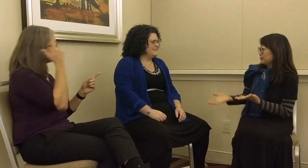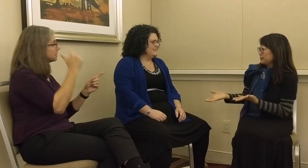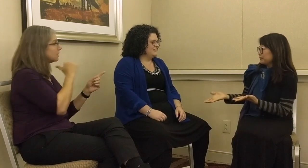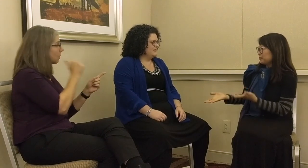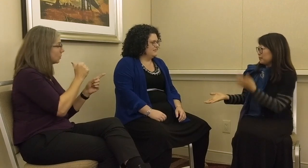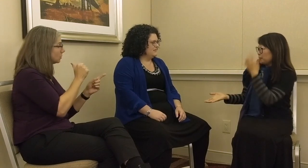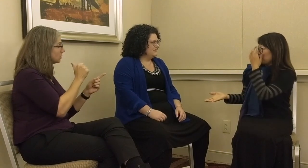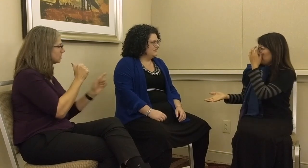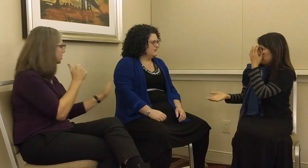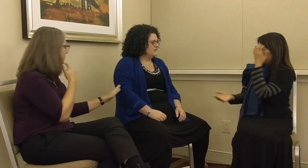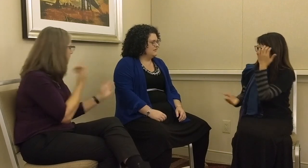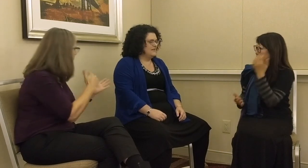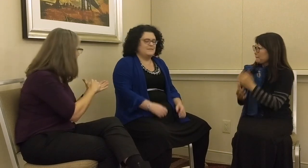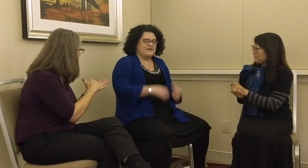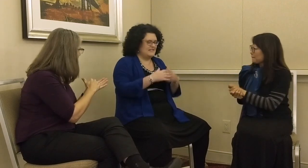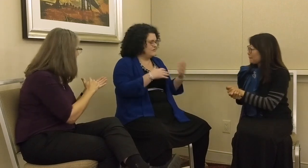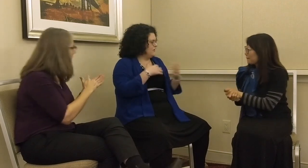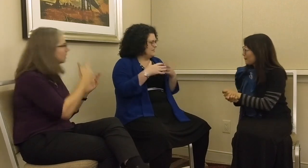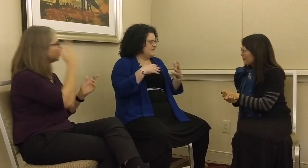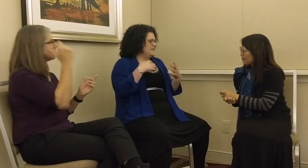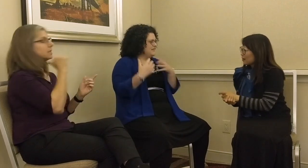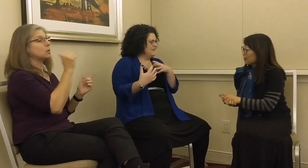sorry, say that again. G: Because they don’t talk to people outside